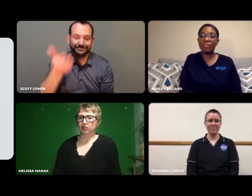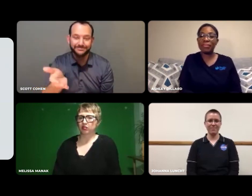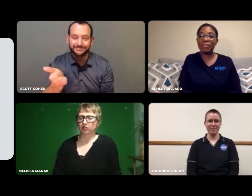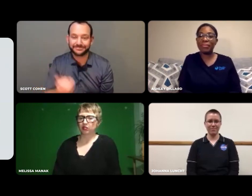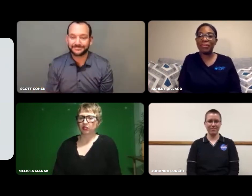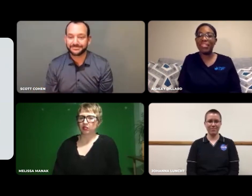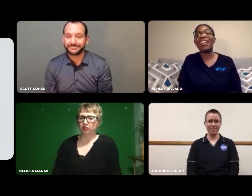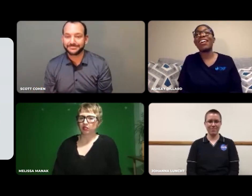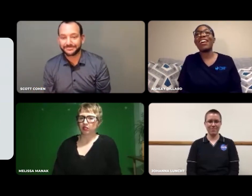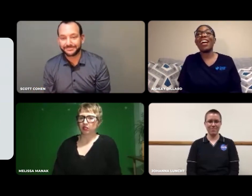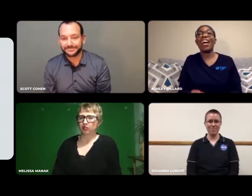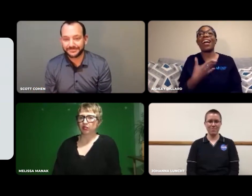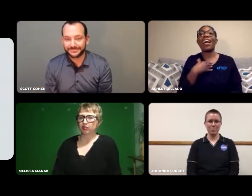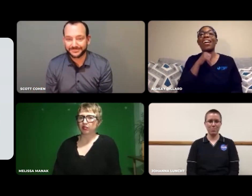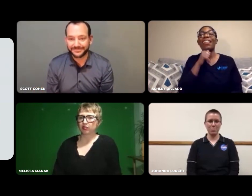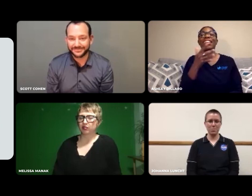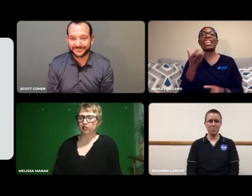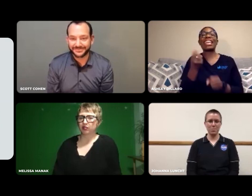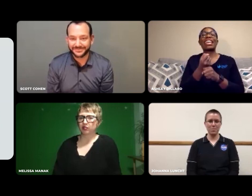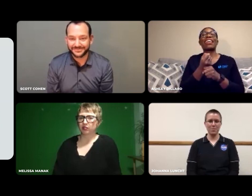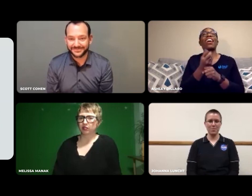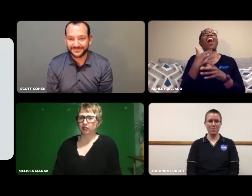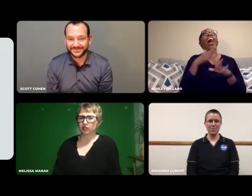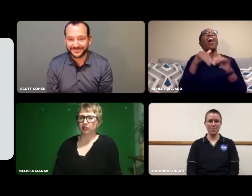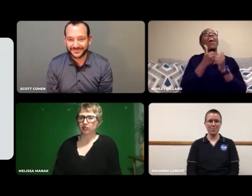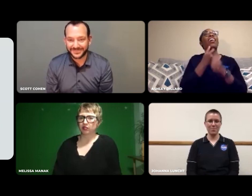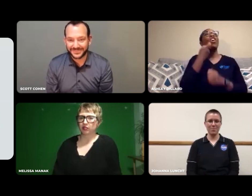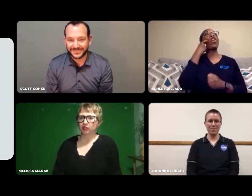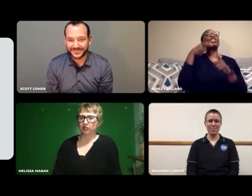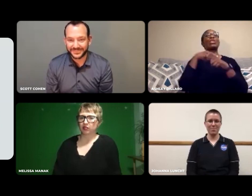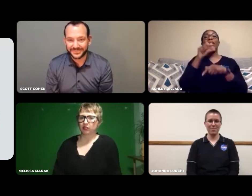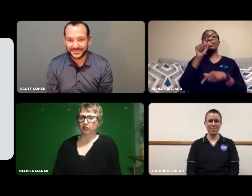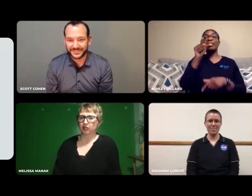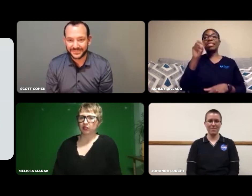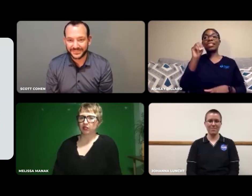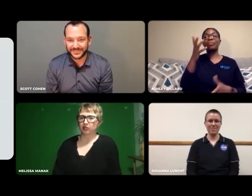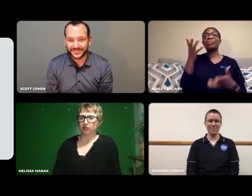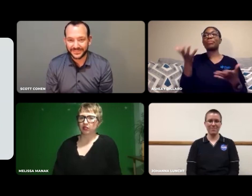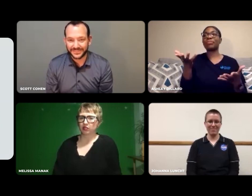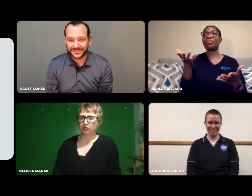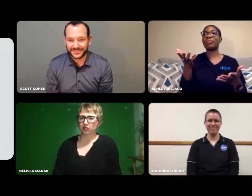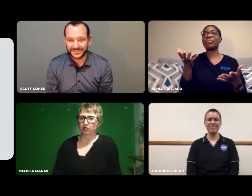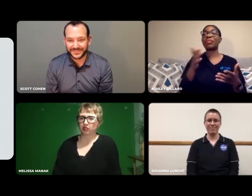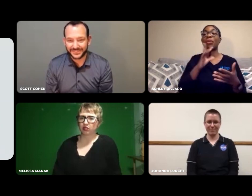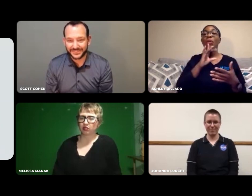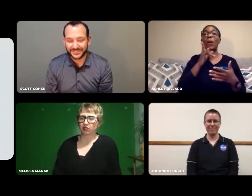How did I get hooked into STEM?